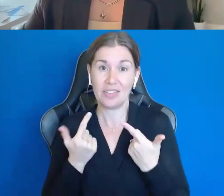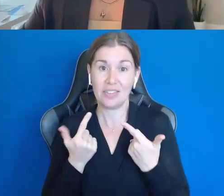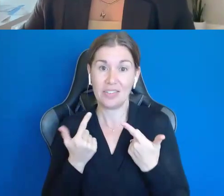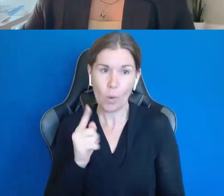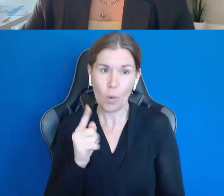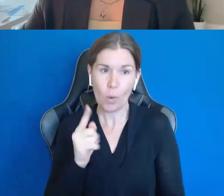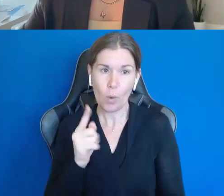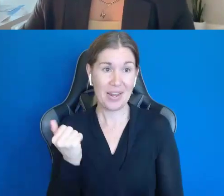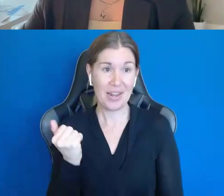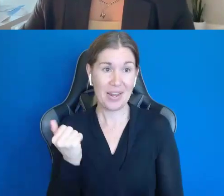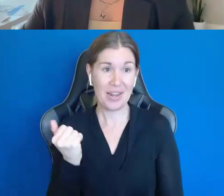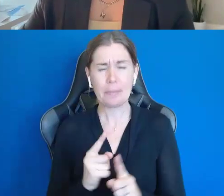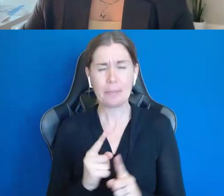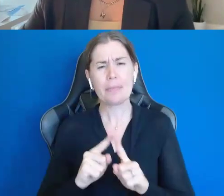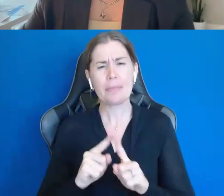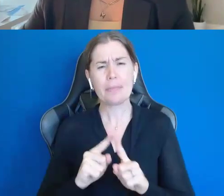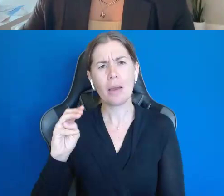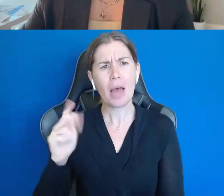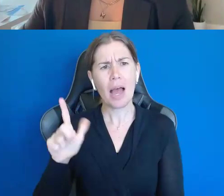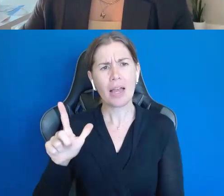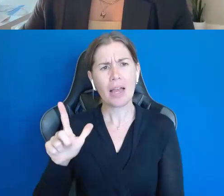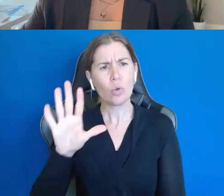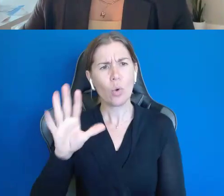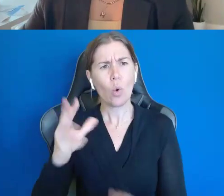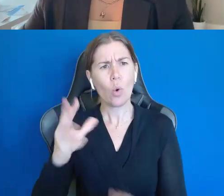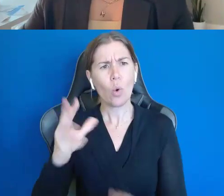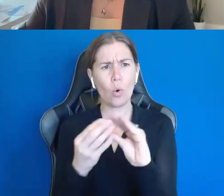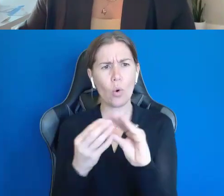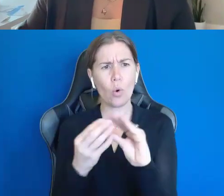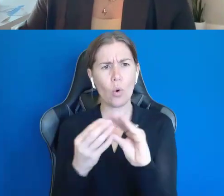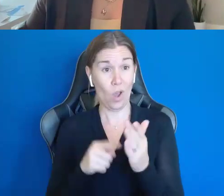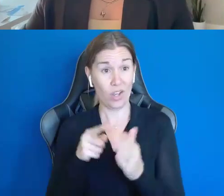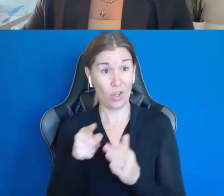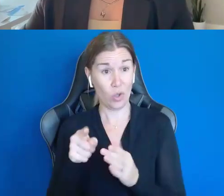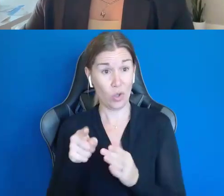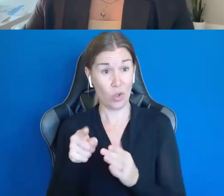But Michael, your story of what you were doing or maybe not doing before